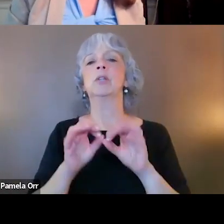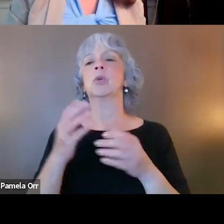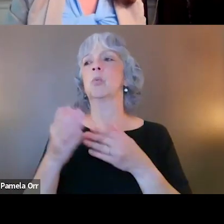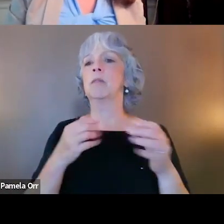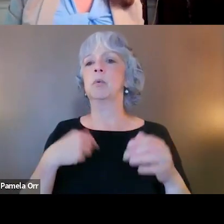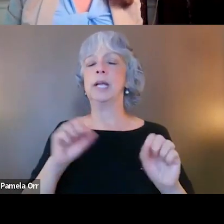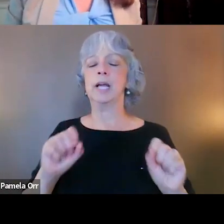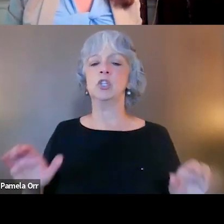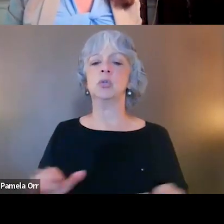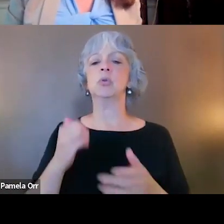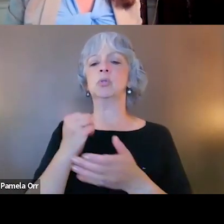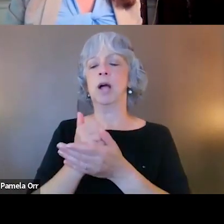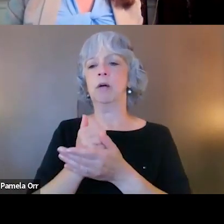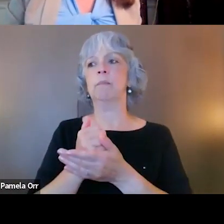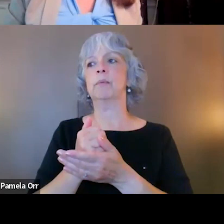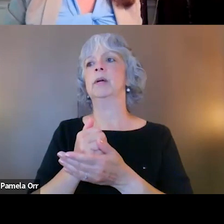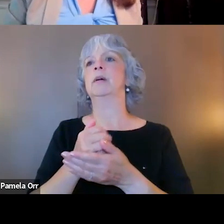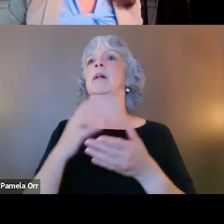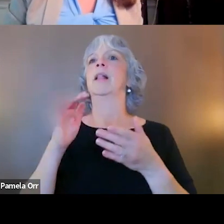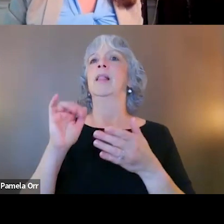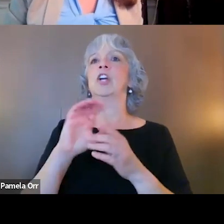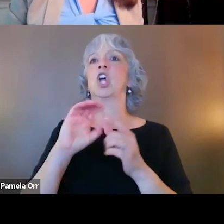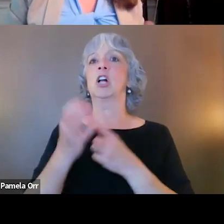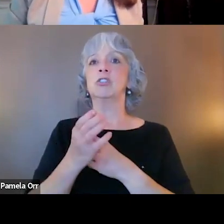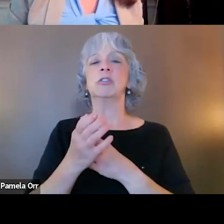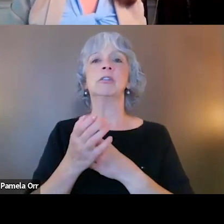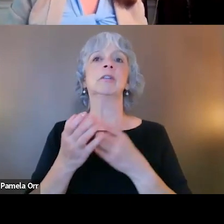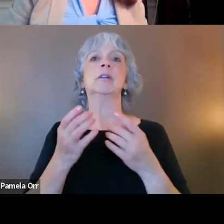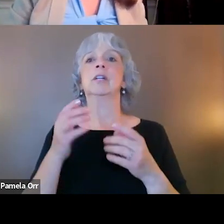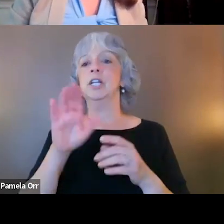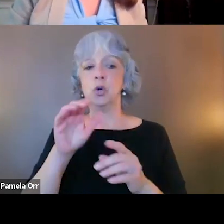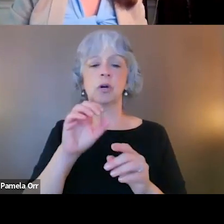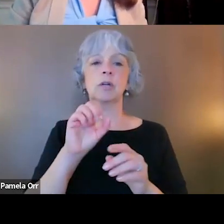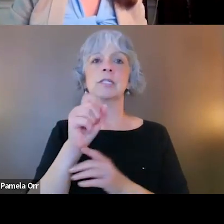changing the culture even in your own site, we would absolutely be happy to help with.